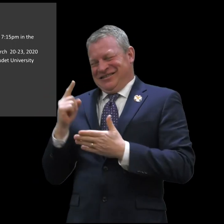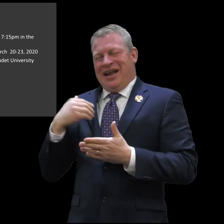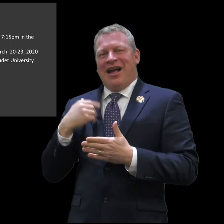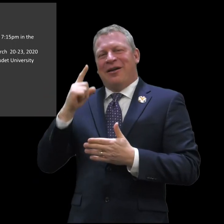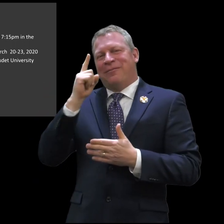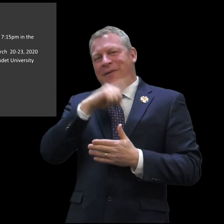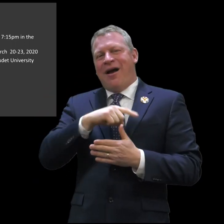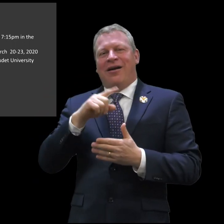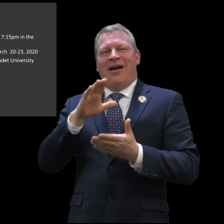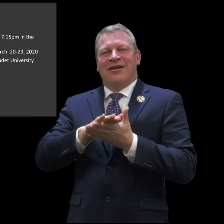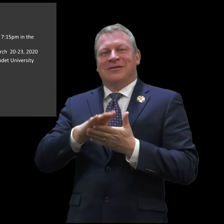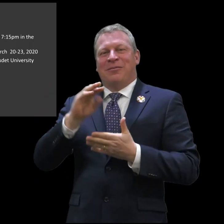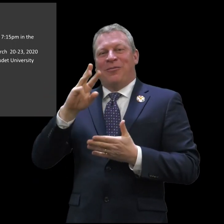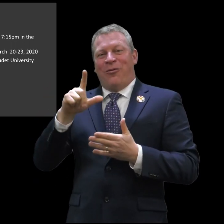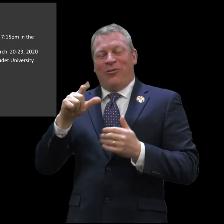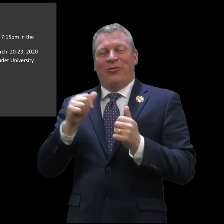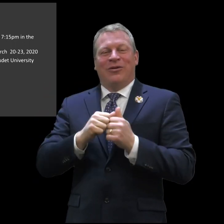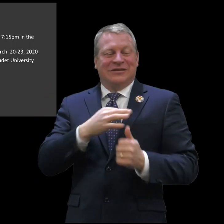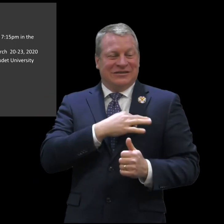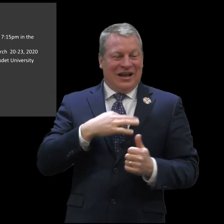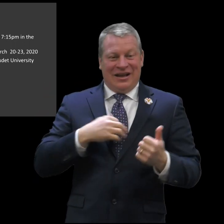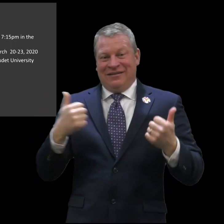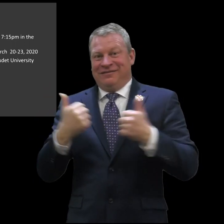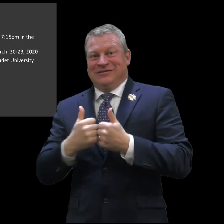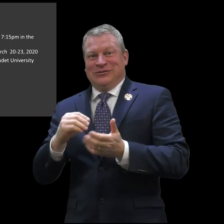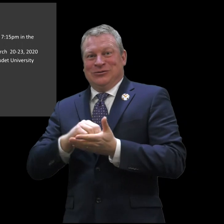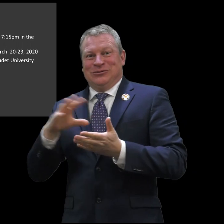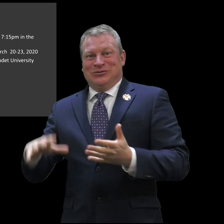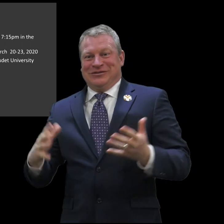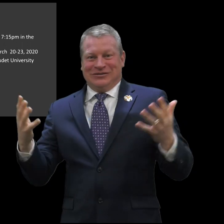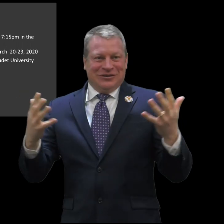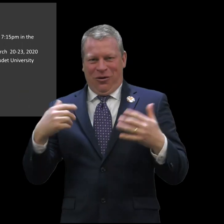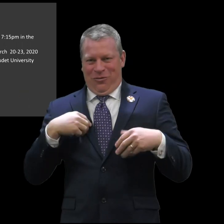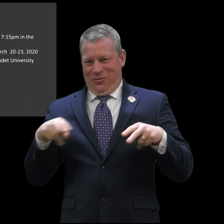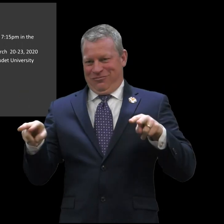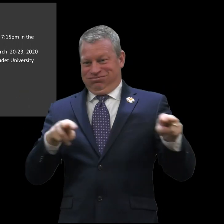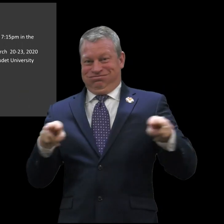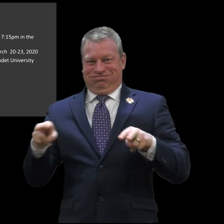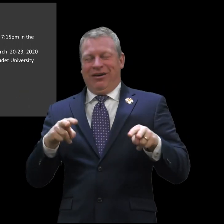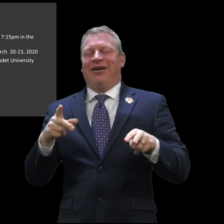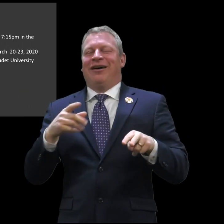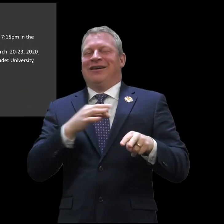week we had a mock academic Bowl with staff versus students. In the end staff